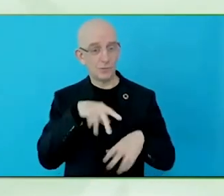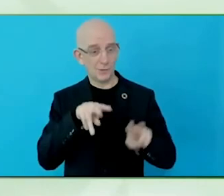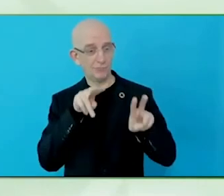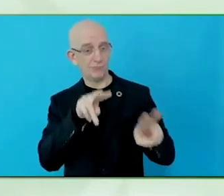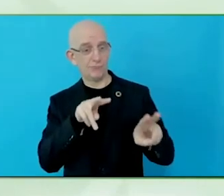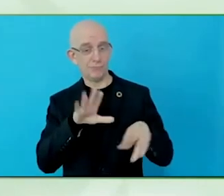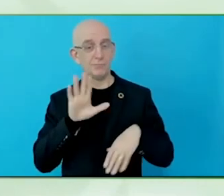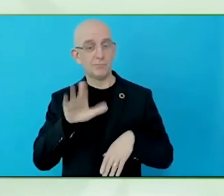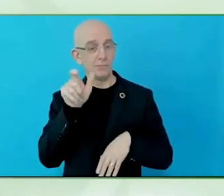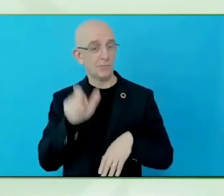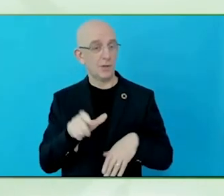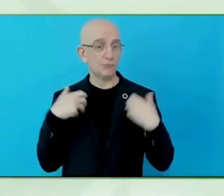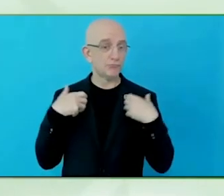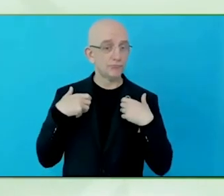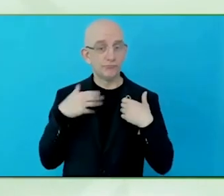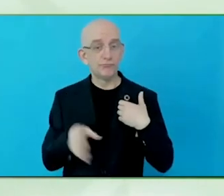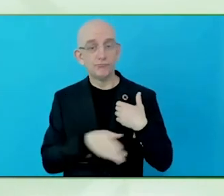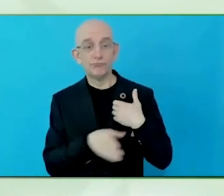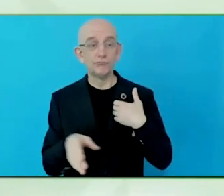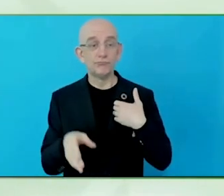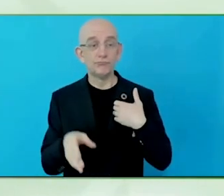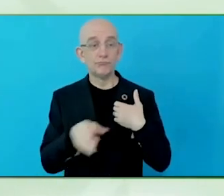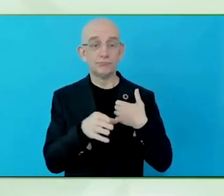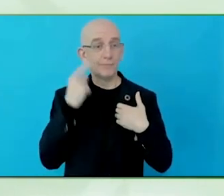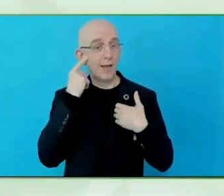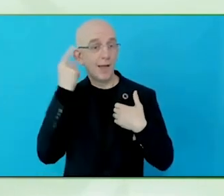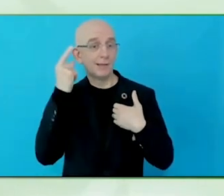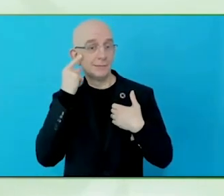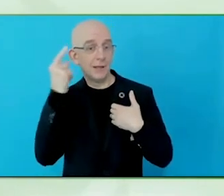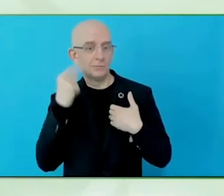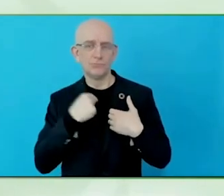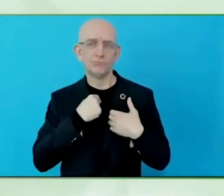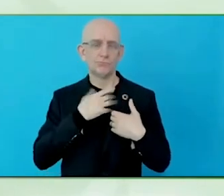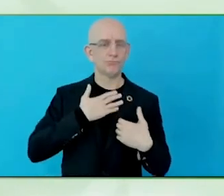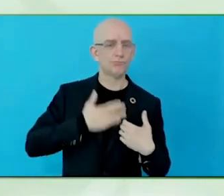and so on, so we have to make sure we reach the person with the